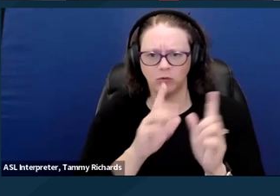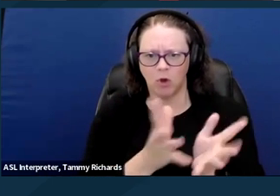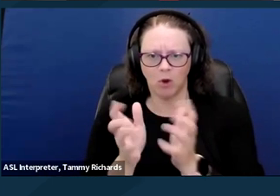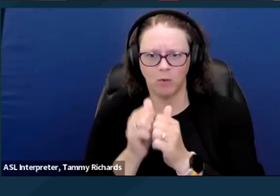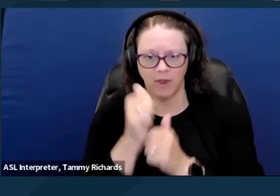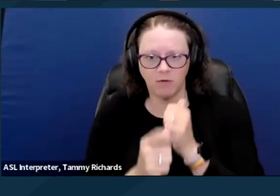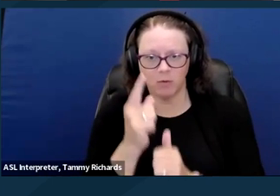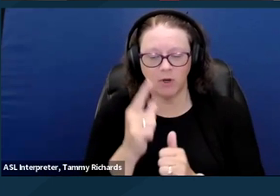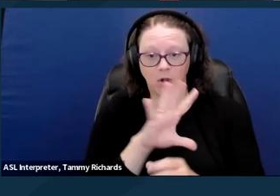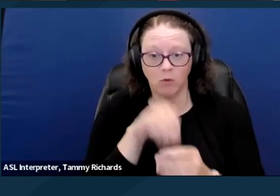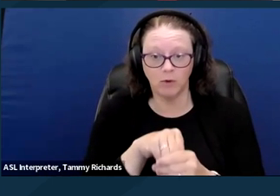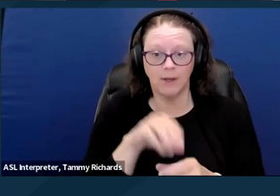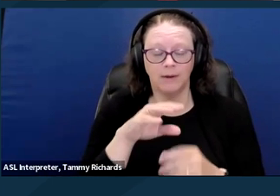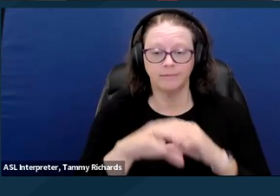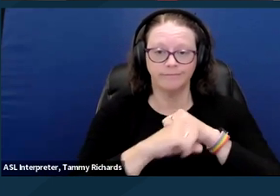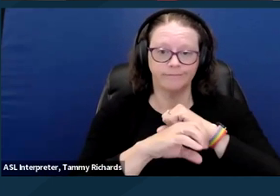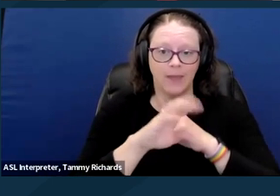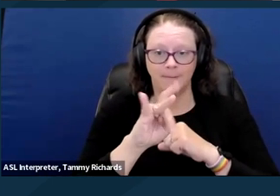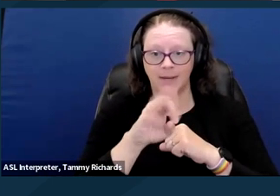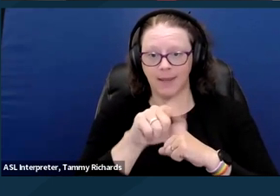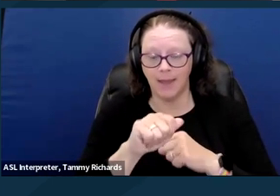to your elected representatives, to your next door neighbor.